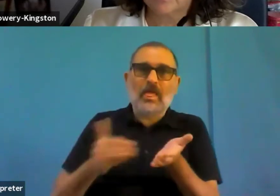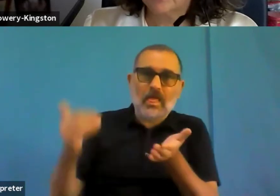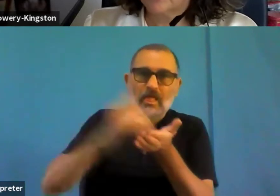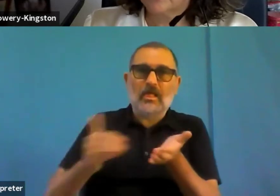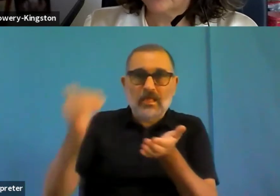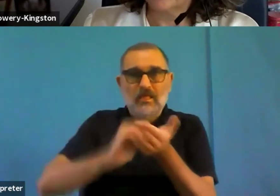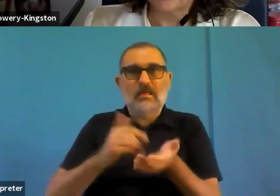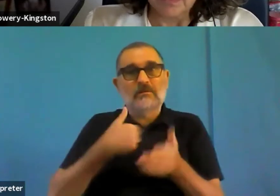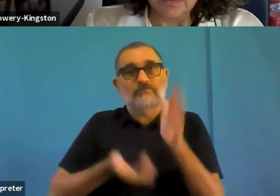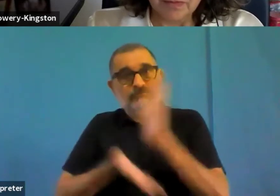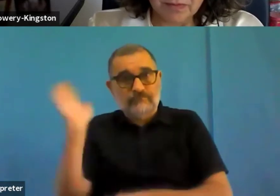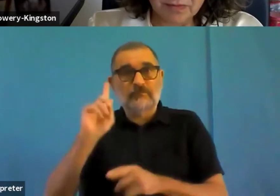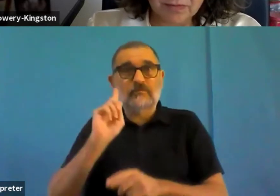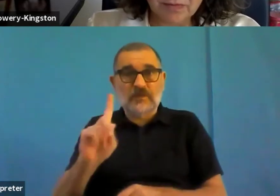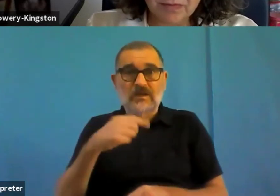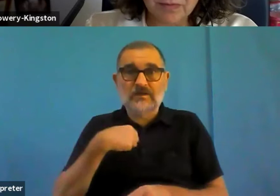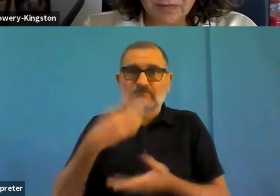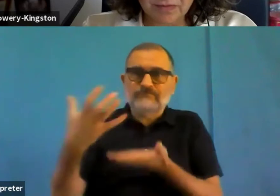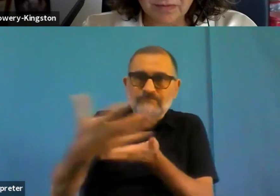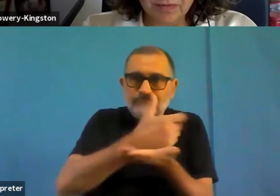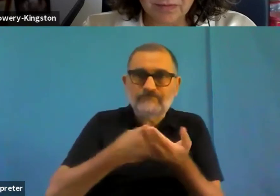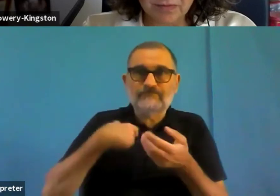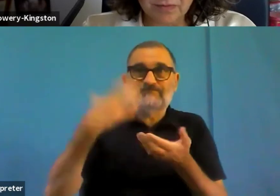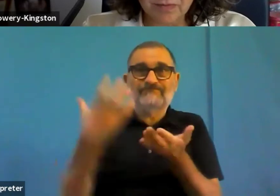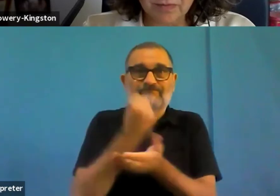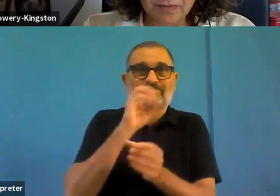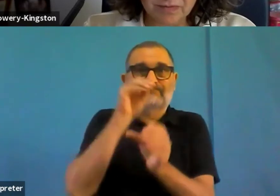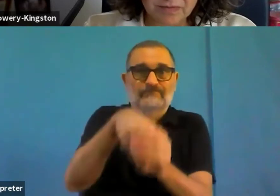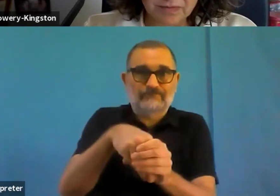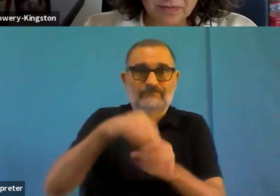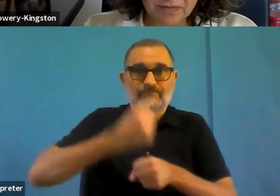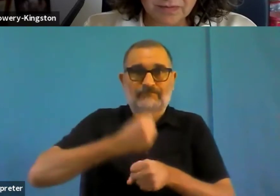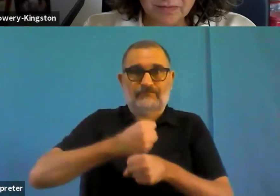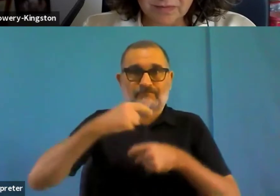When I listen for a sample to monetary agency claiming that it is too time consuming to